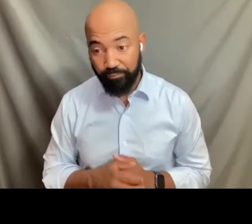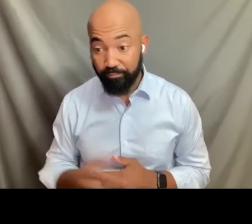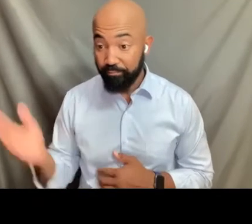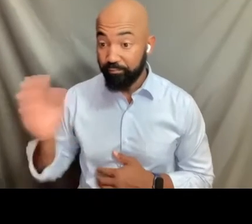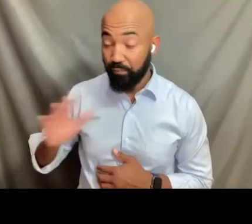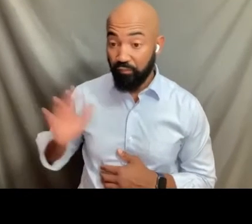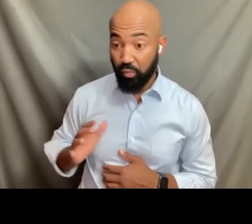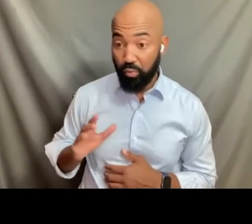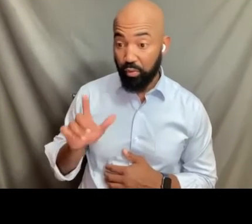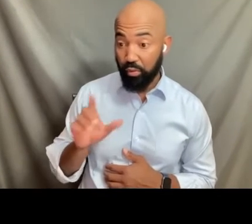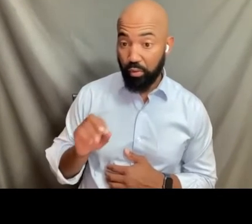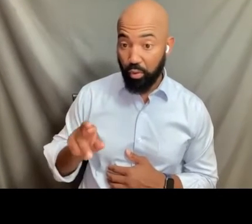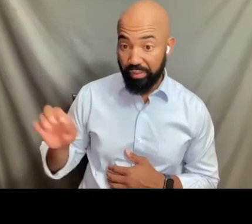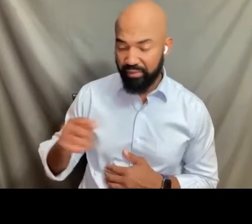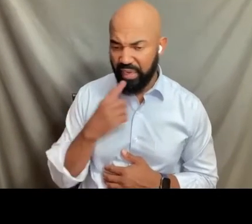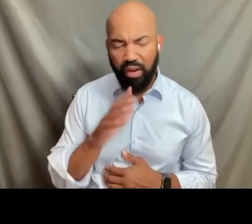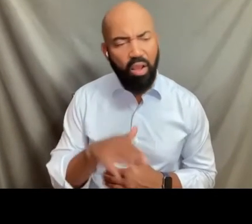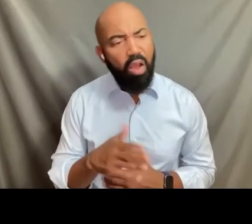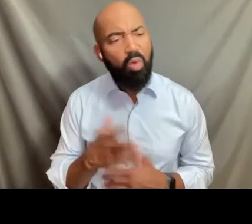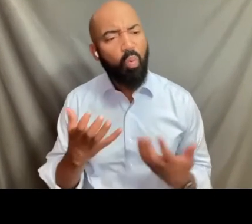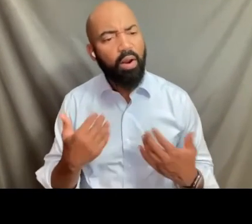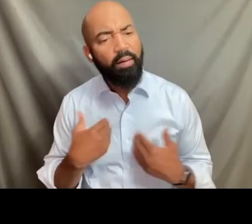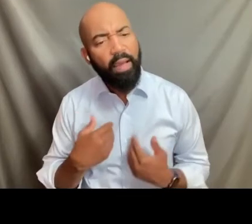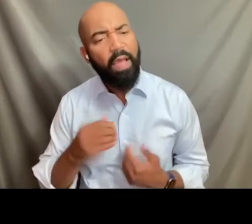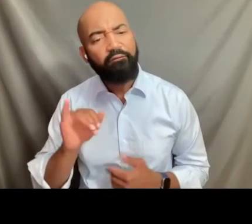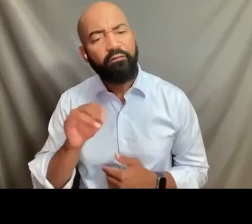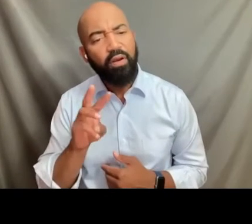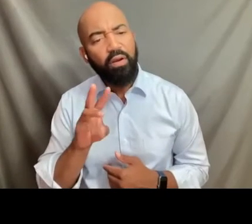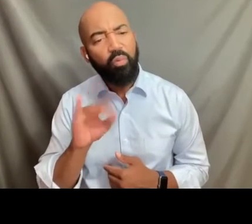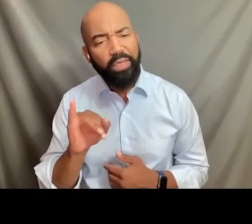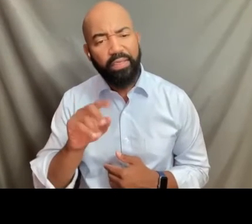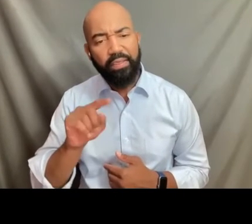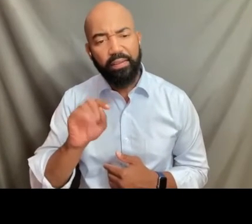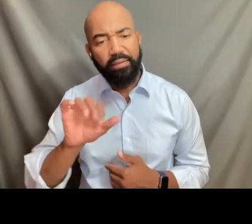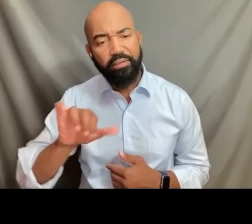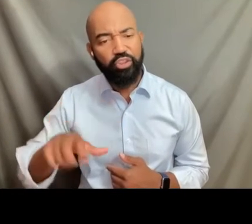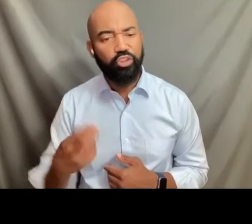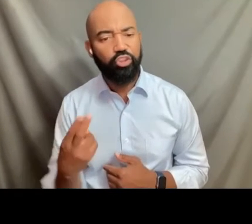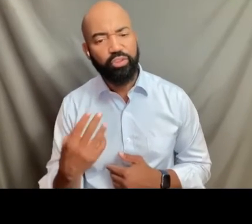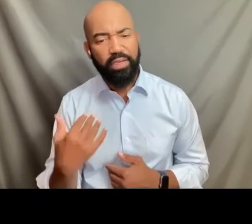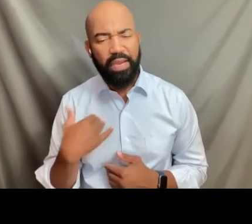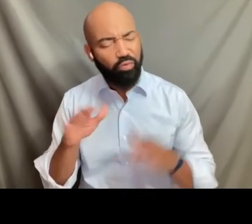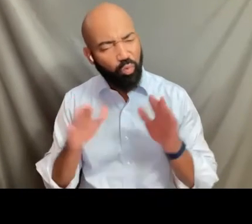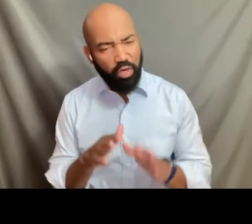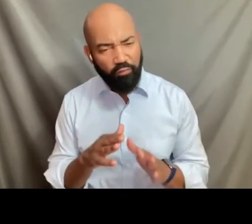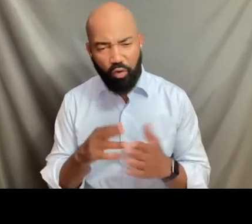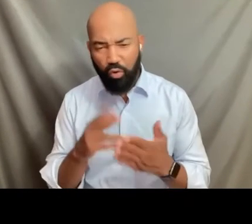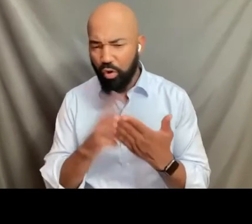we like to initiate WiTeach and we've got this wonderful, wonderful initiative. She also gave me,